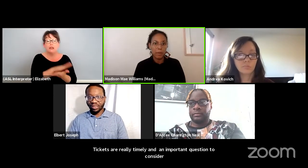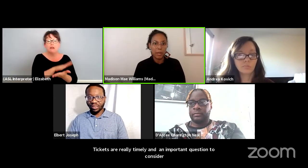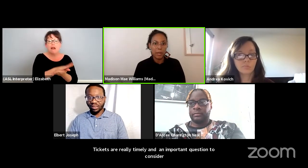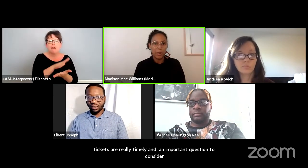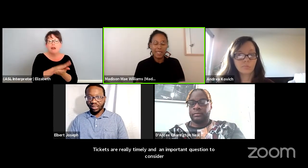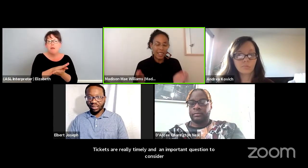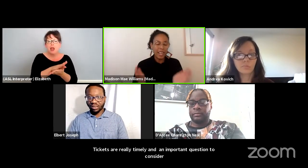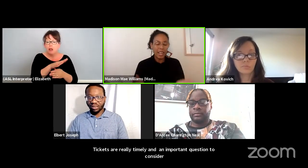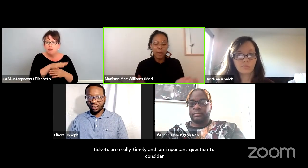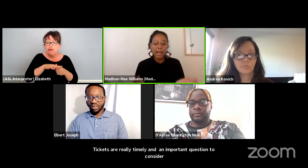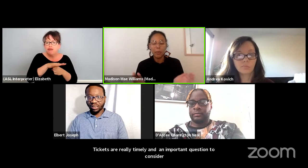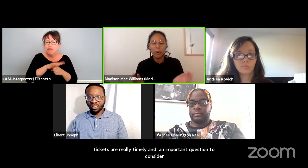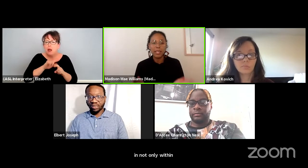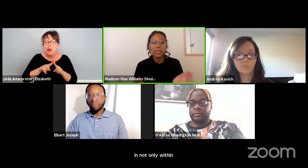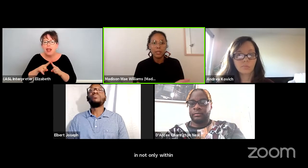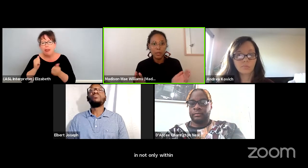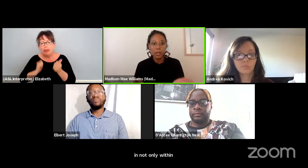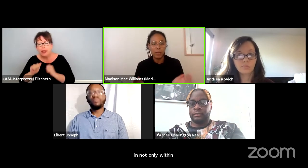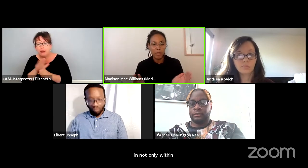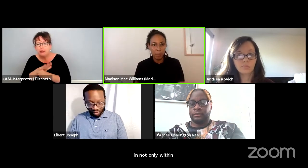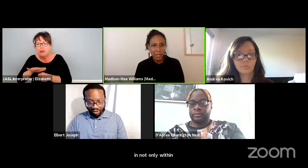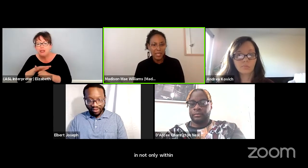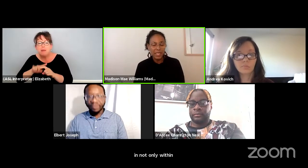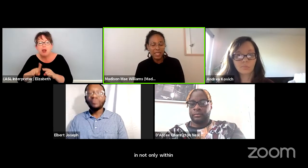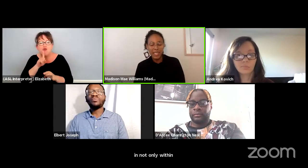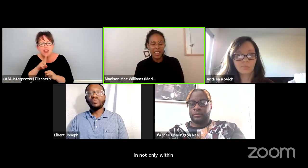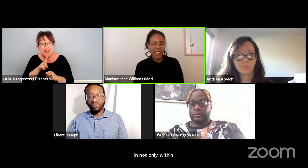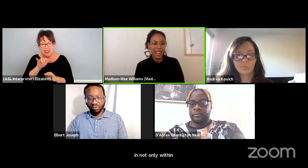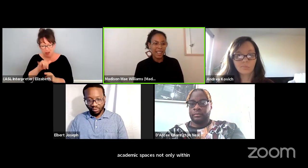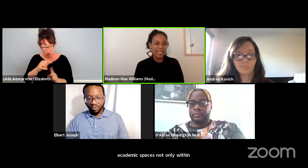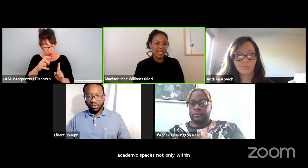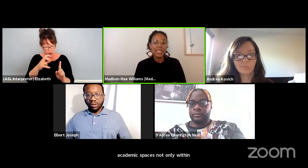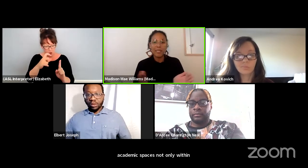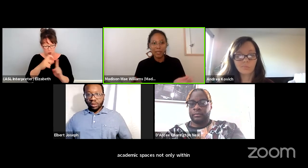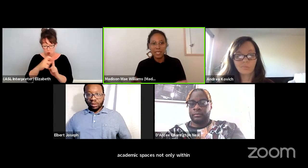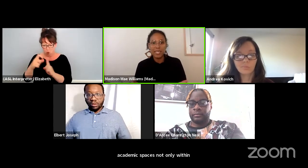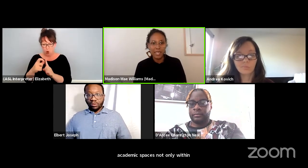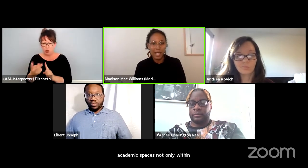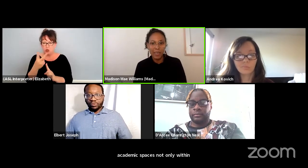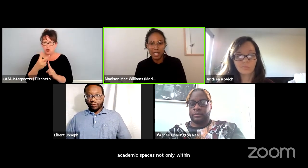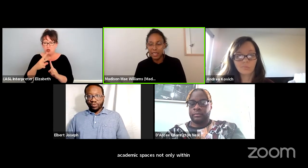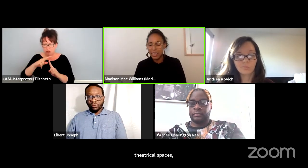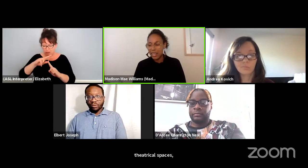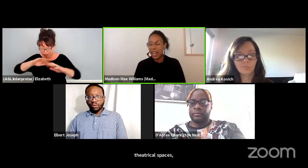but unpacking what these two terms mean and the differences there in